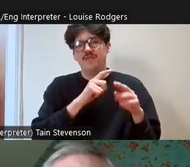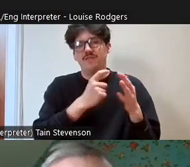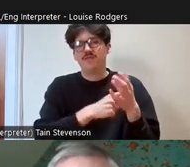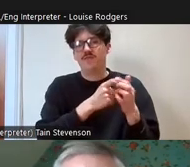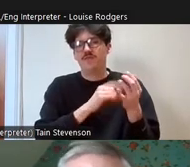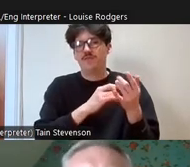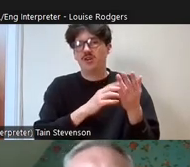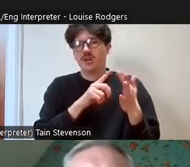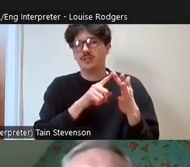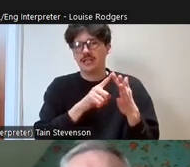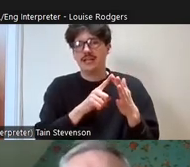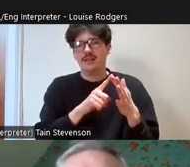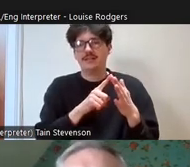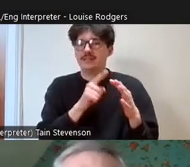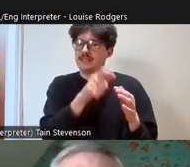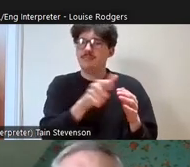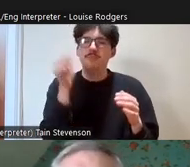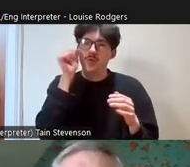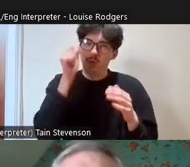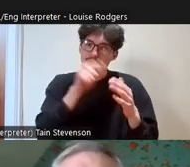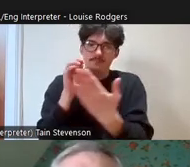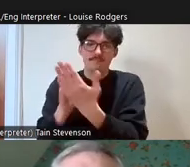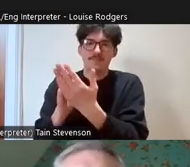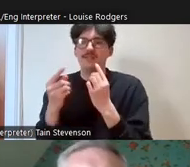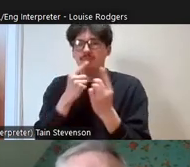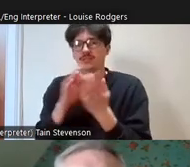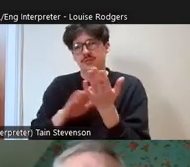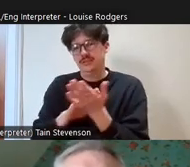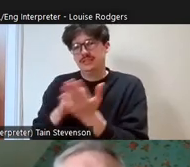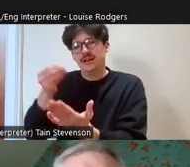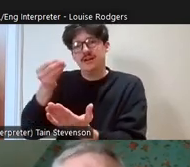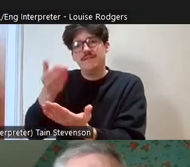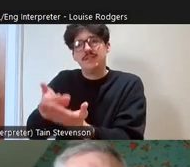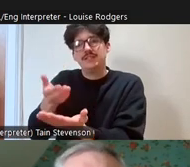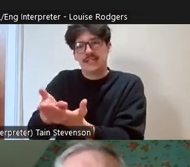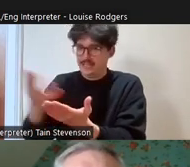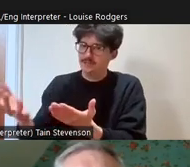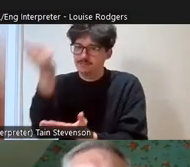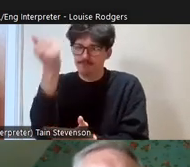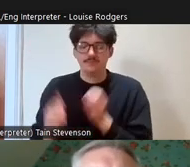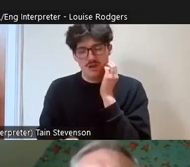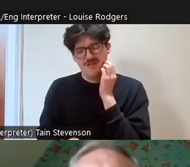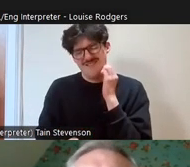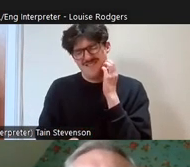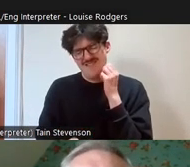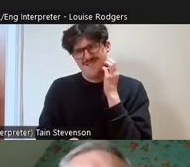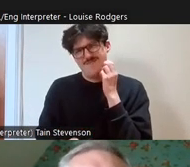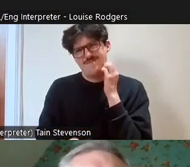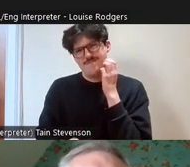you know, they can put that information in as part of funding bids to other groups as well.